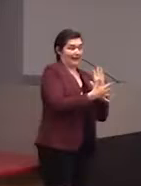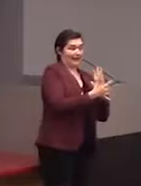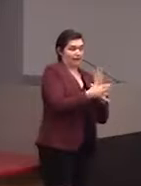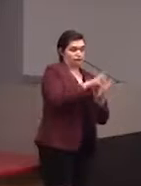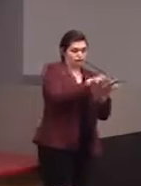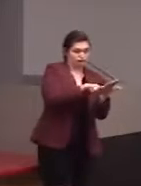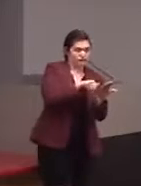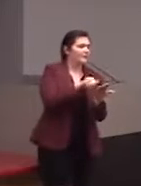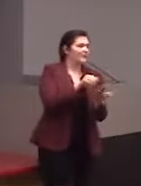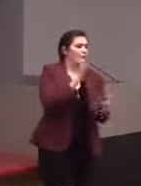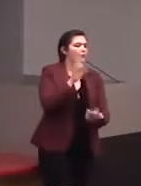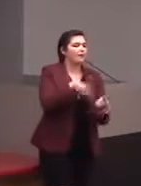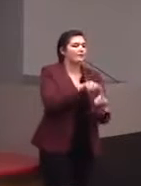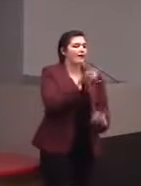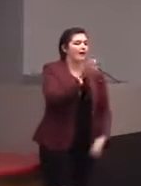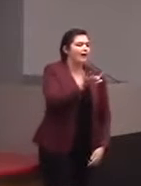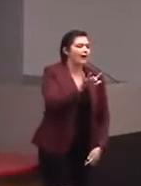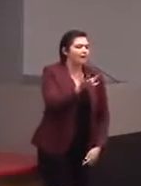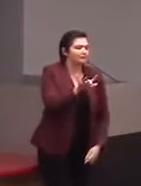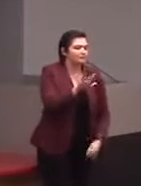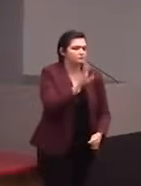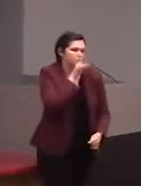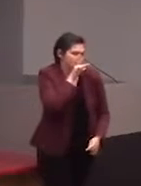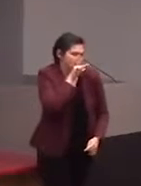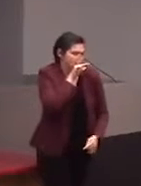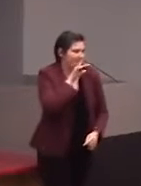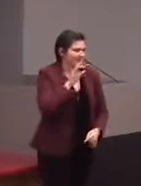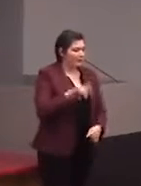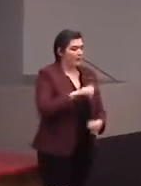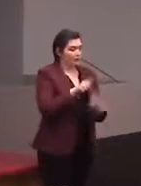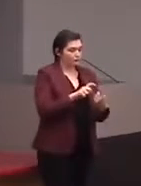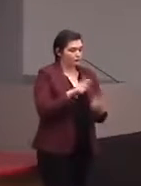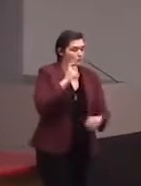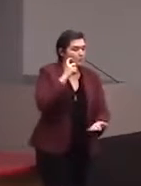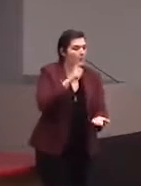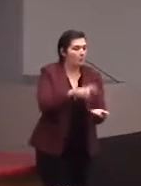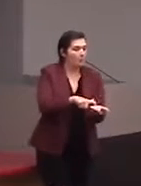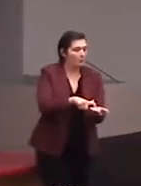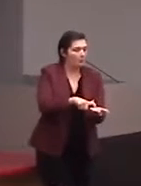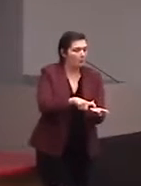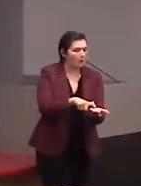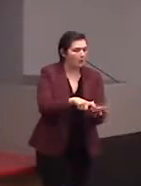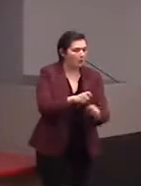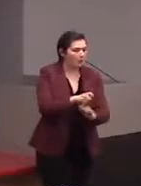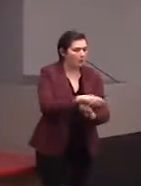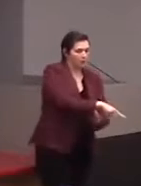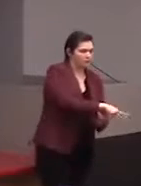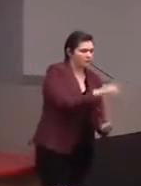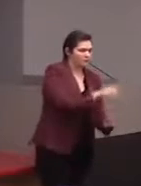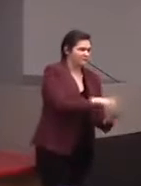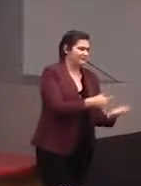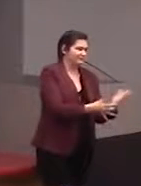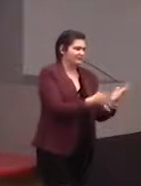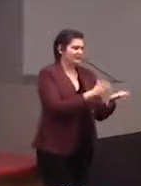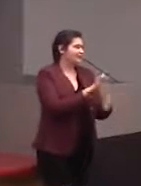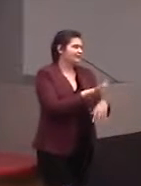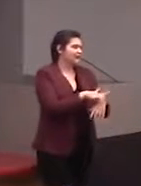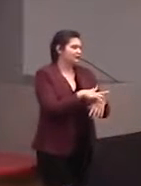it recognizes your touch, and then when it recognizes your touch, it sends that signal into some touch sensors inside the model